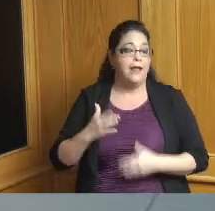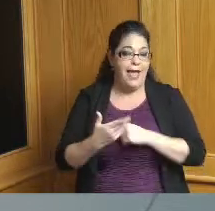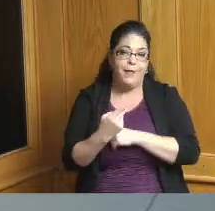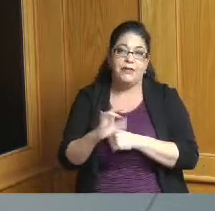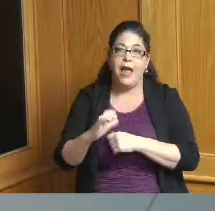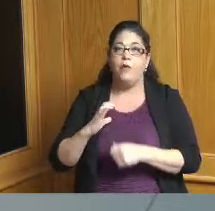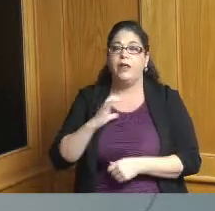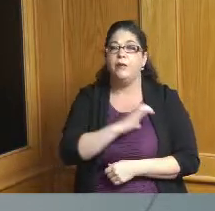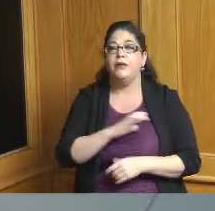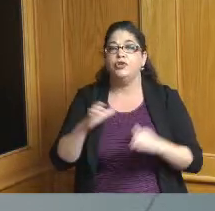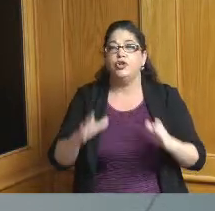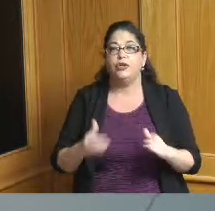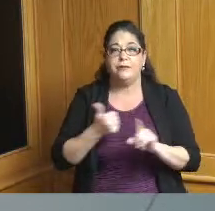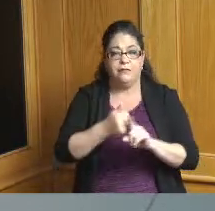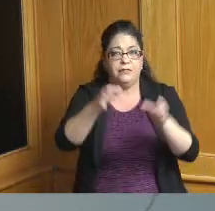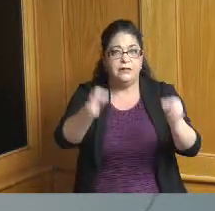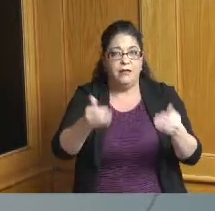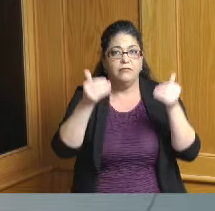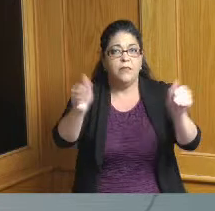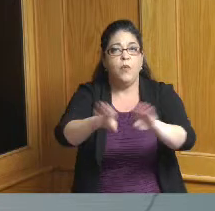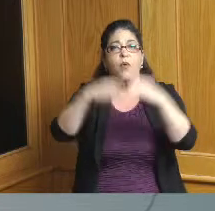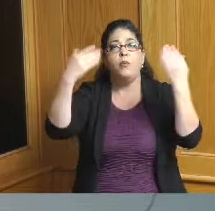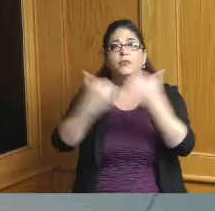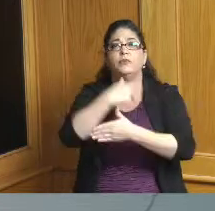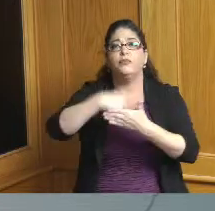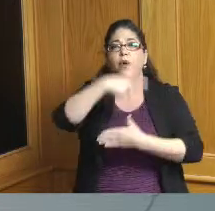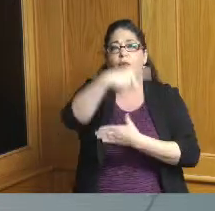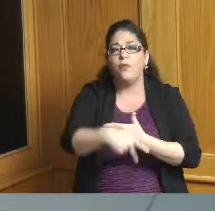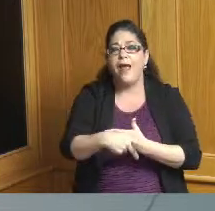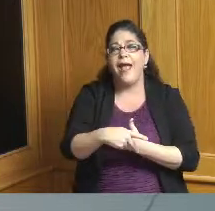there getting tested which is good news if you're sick we want you to keep sick at home